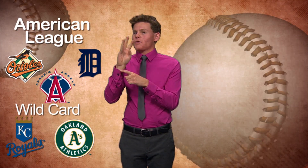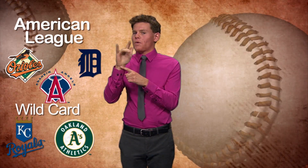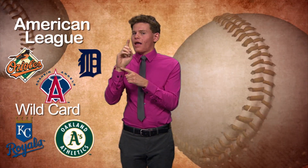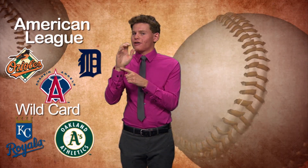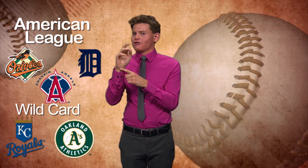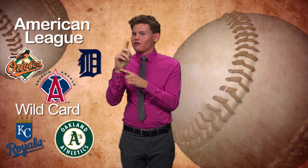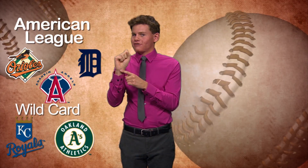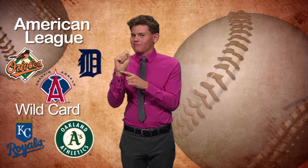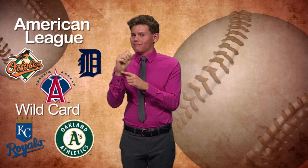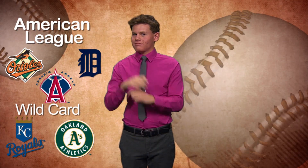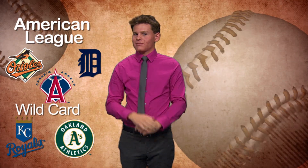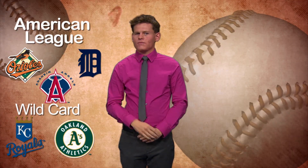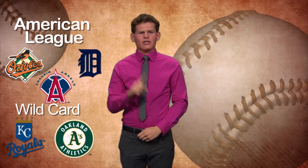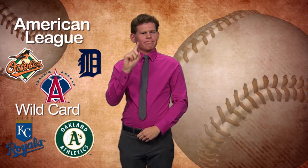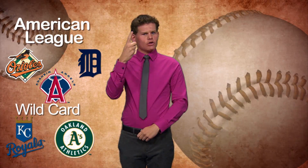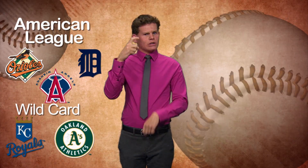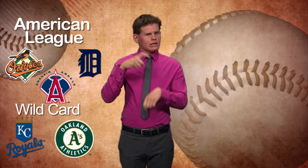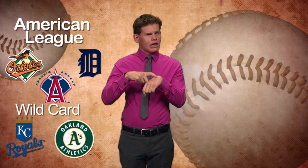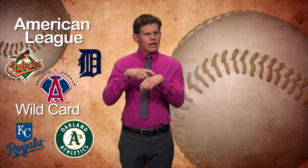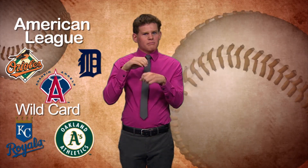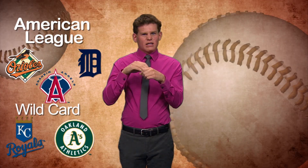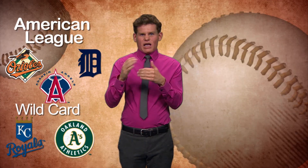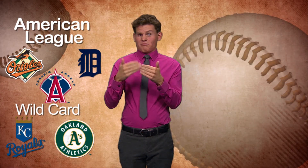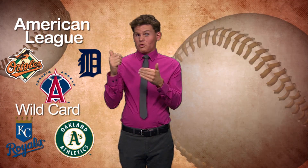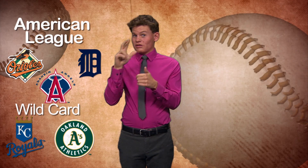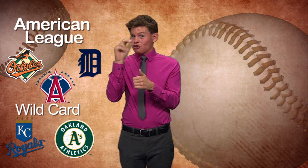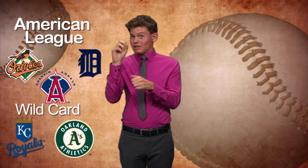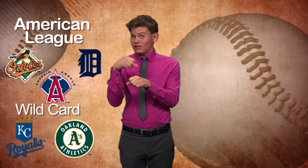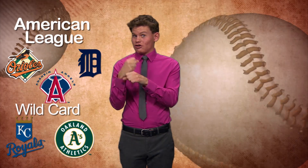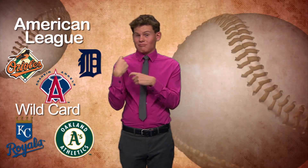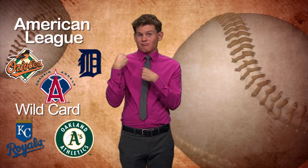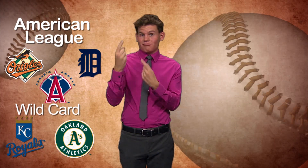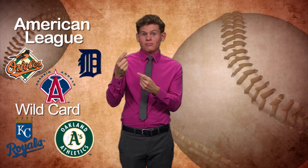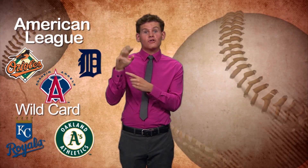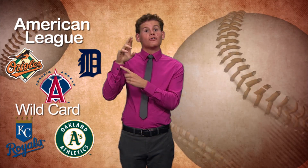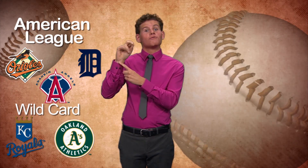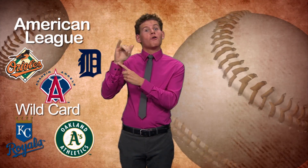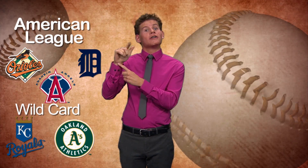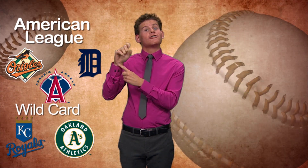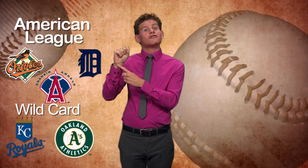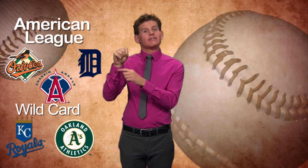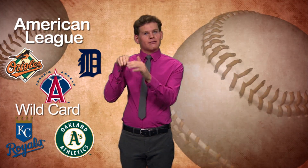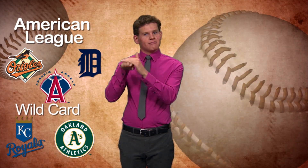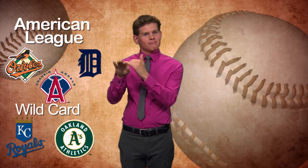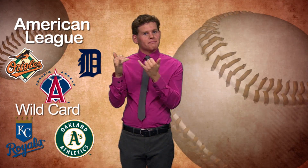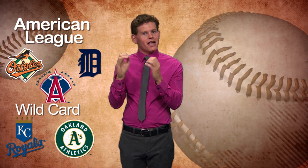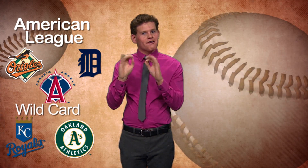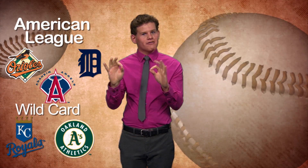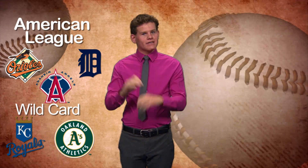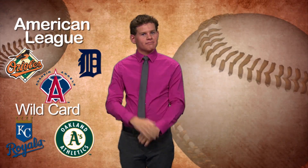wildcards. This is the first time in almost 30 years the Royals have made it to the playoffs!